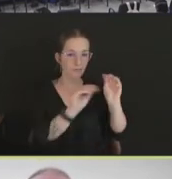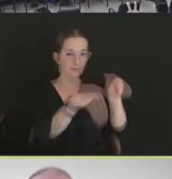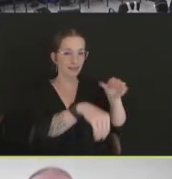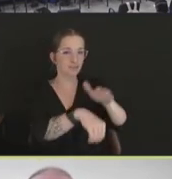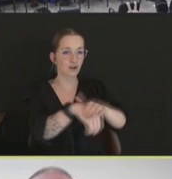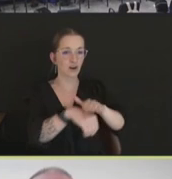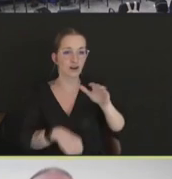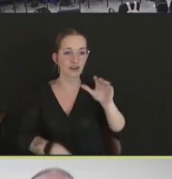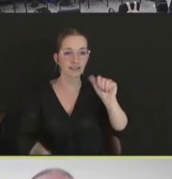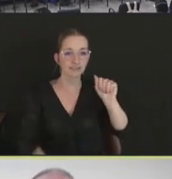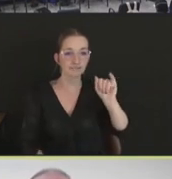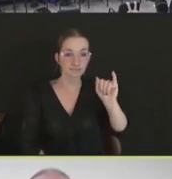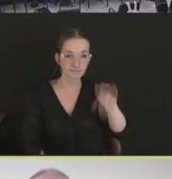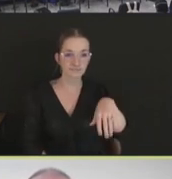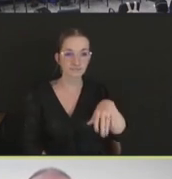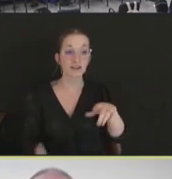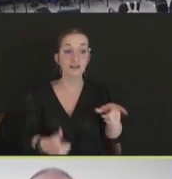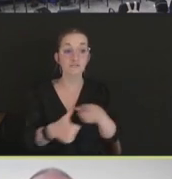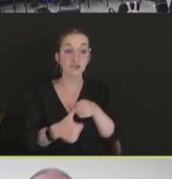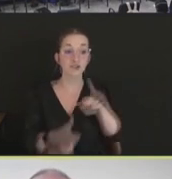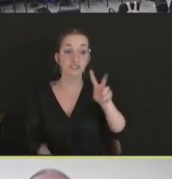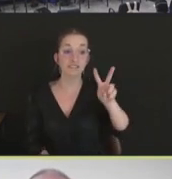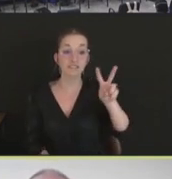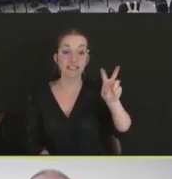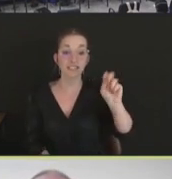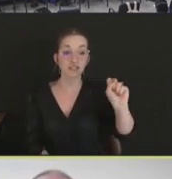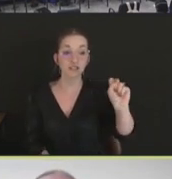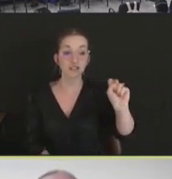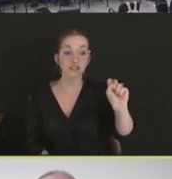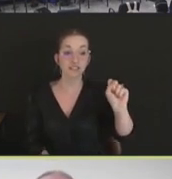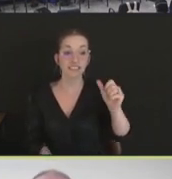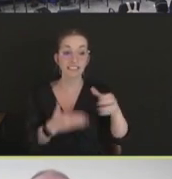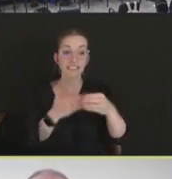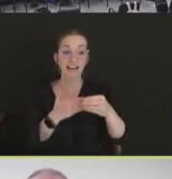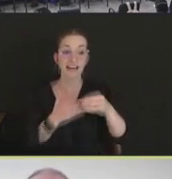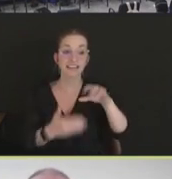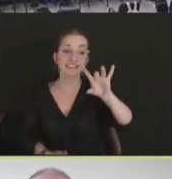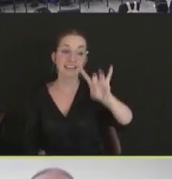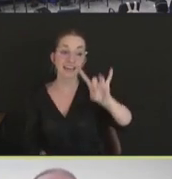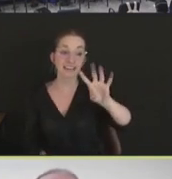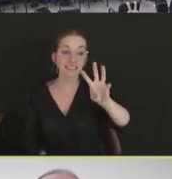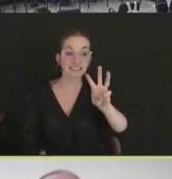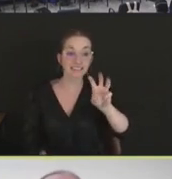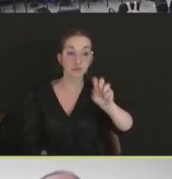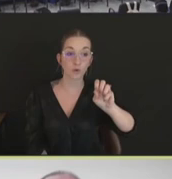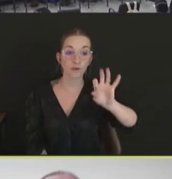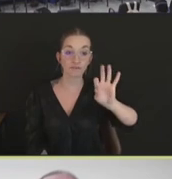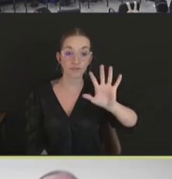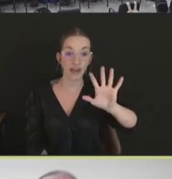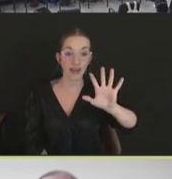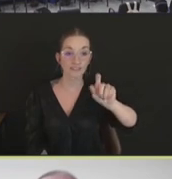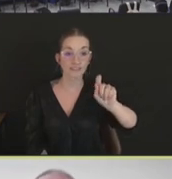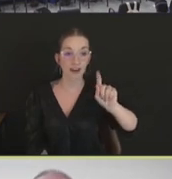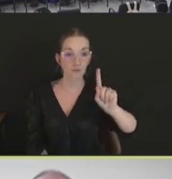is veterinary services guidance 8605.1. And this allows the use of H5 and H7 vaccines to